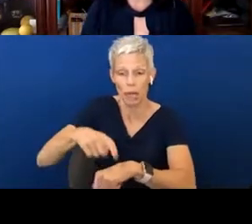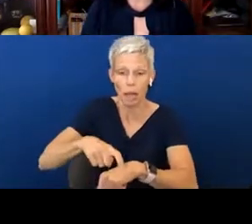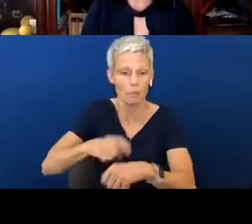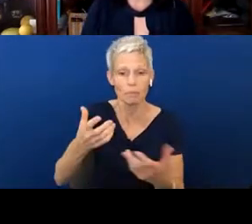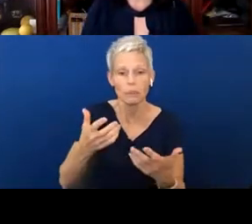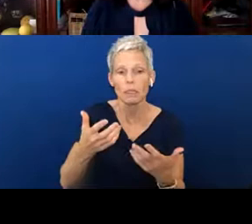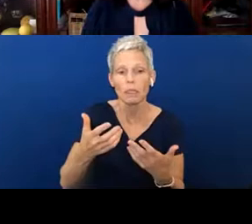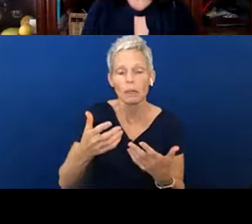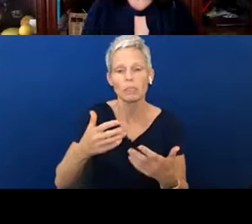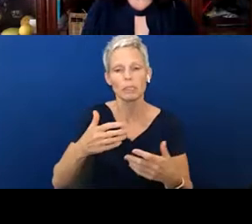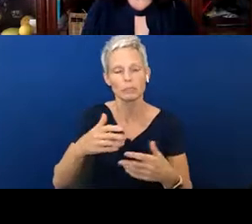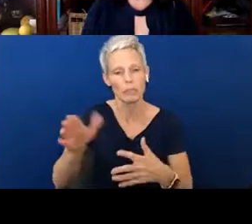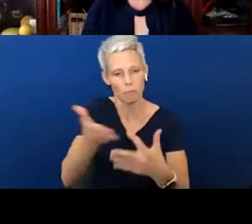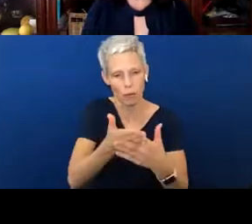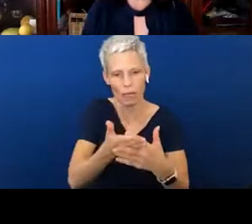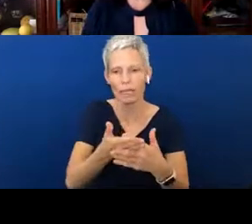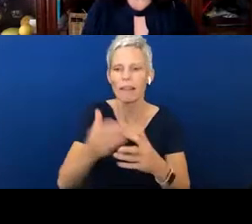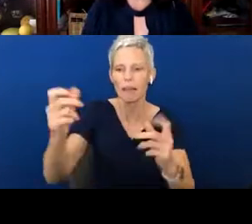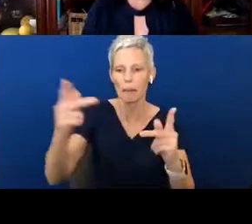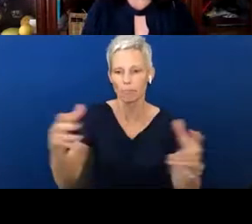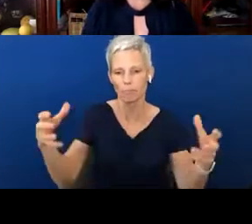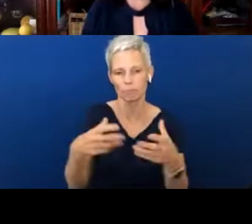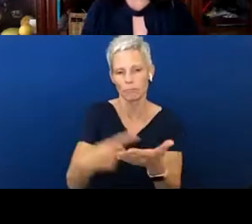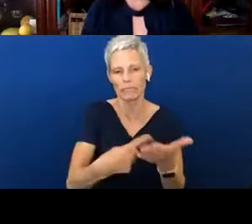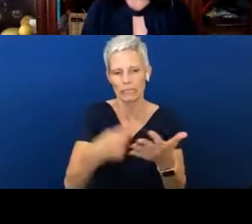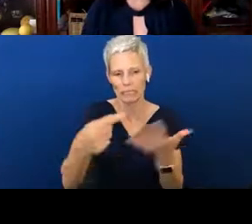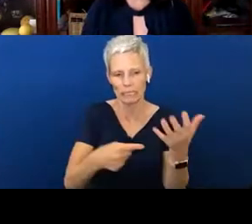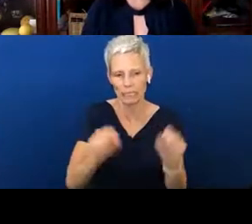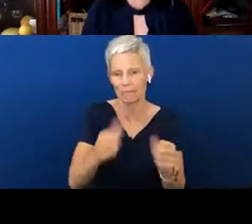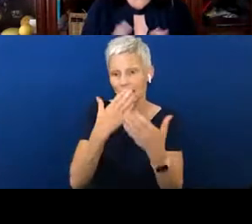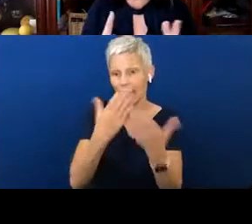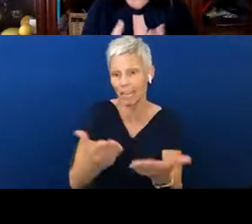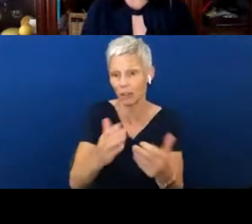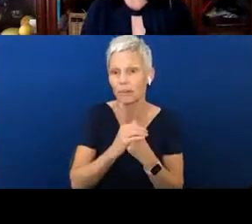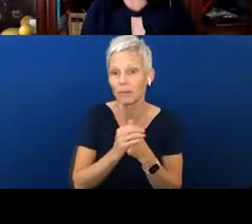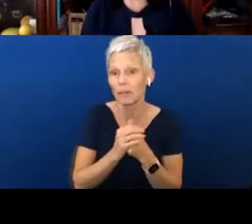and talk about some different things. Thanks. Feel free to use the chat box if you have any